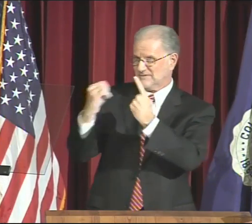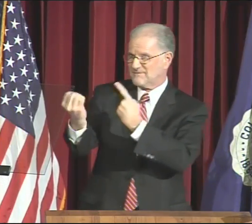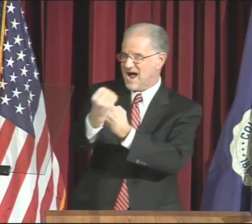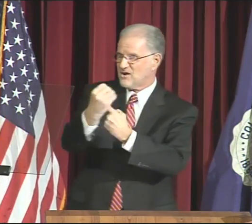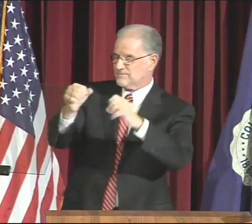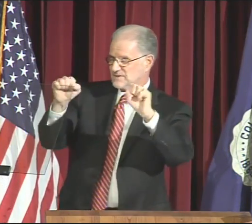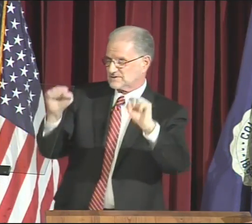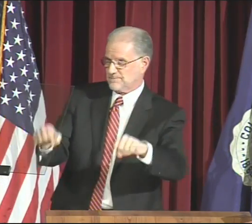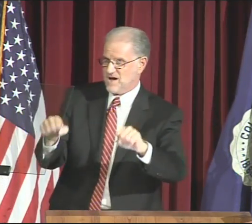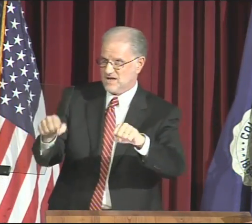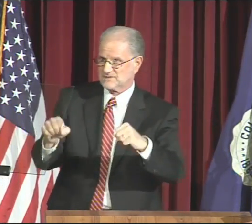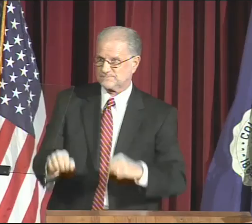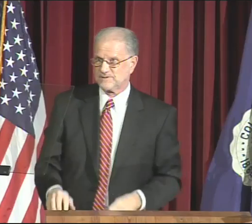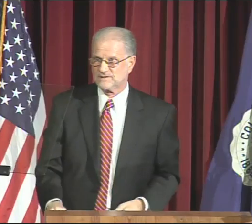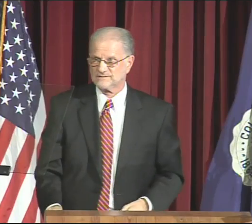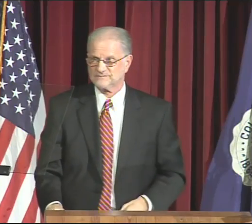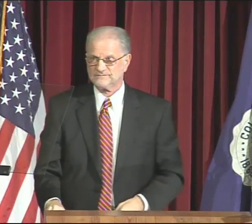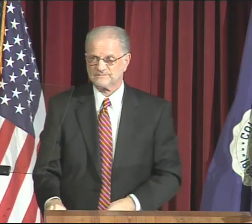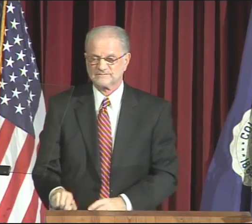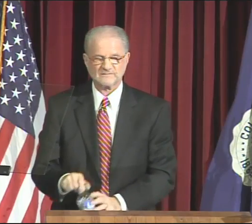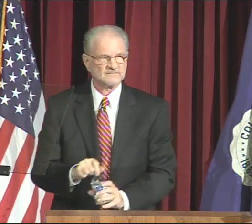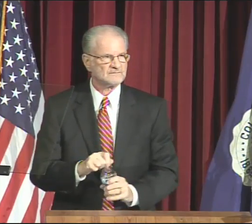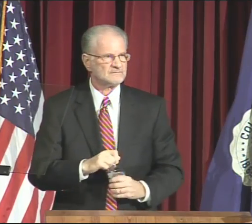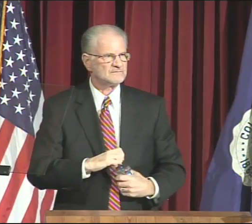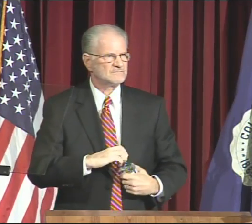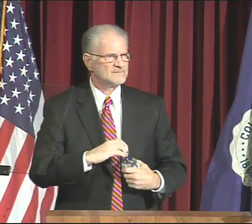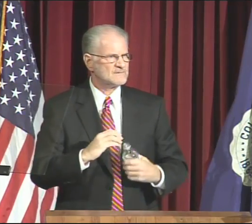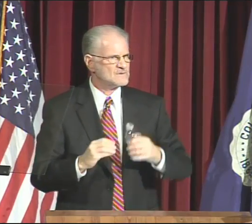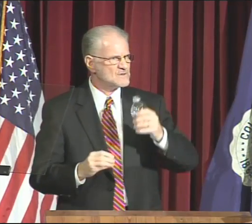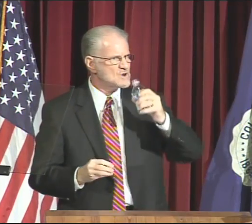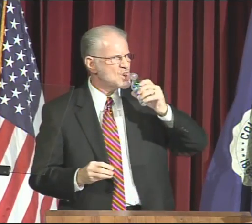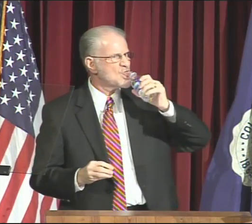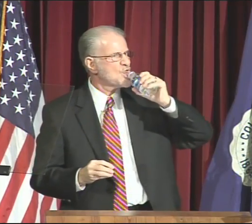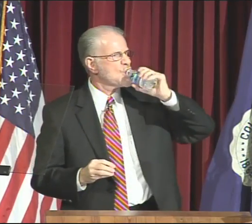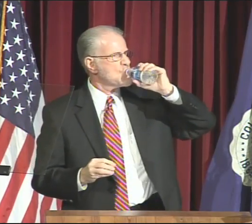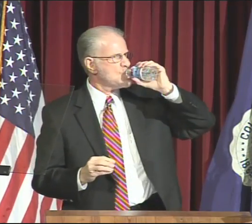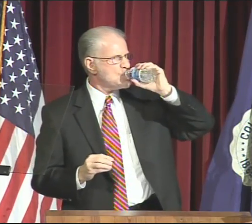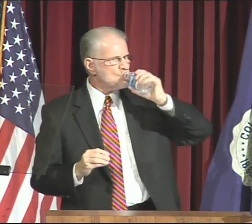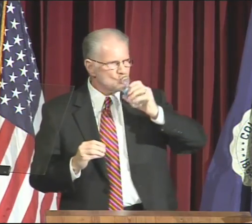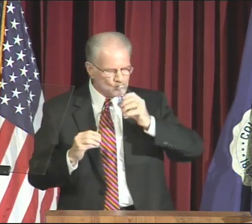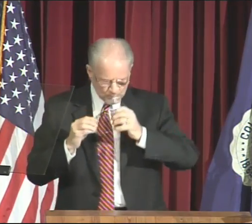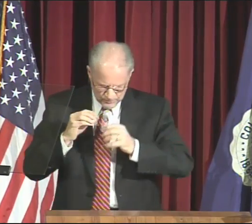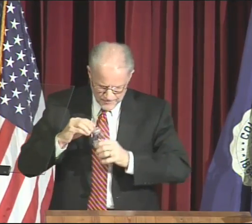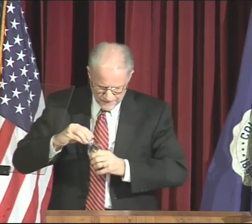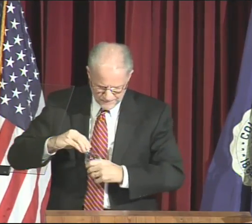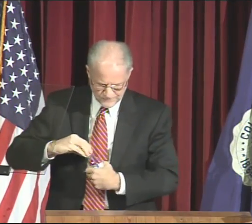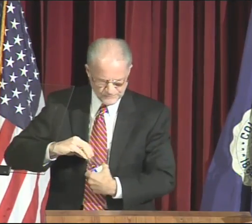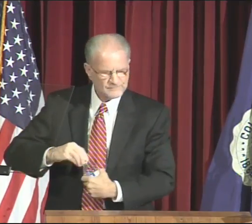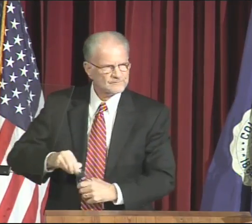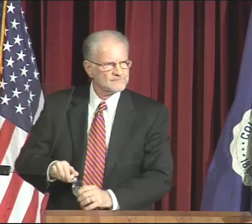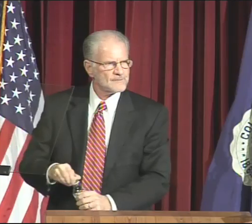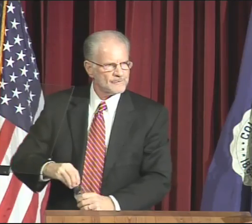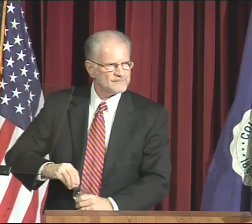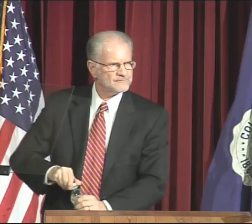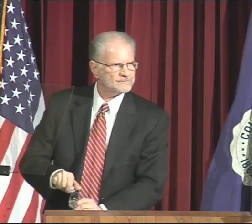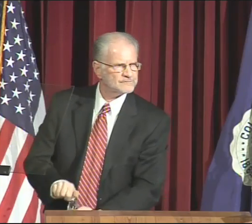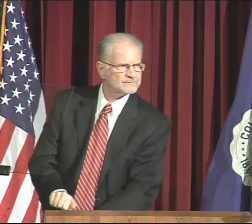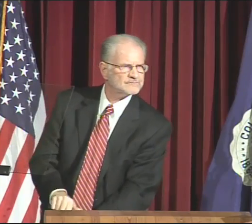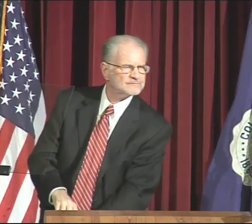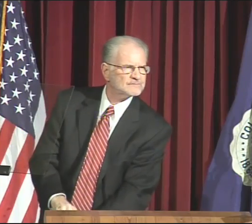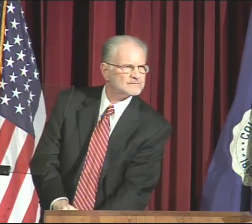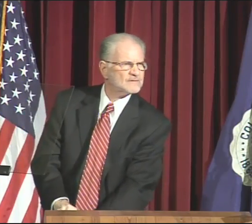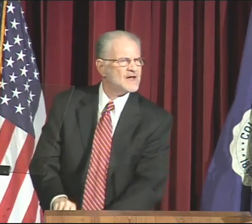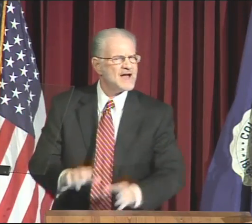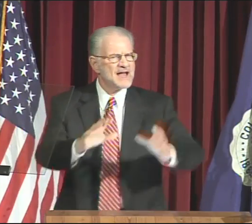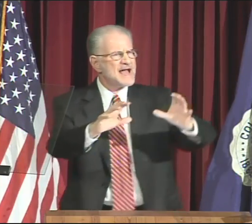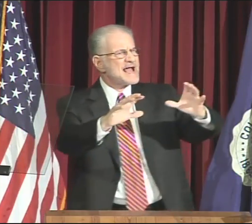of environments possible.